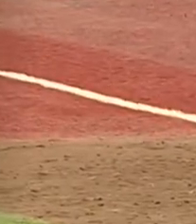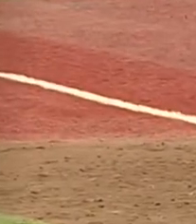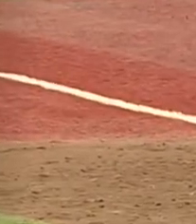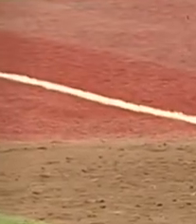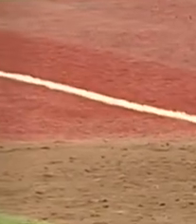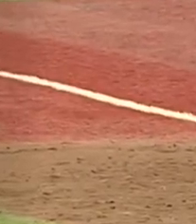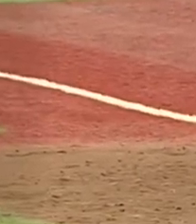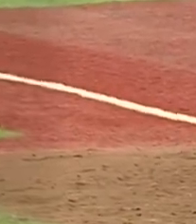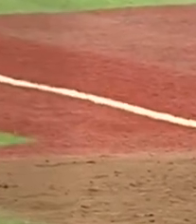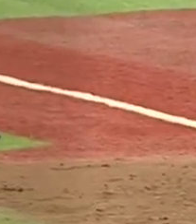and away.